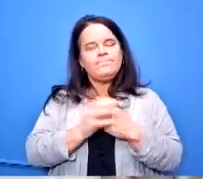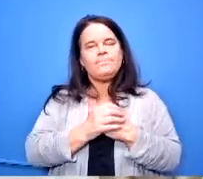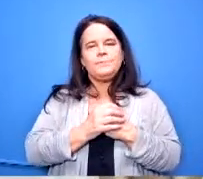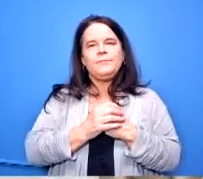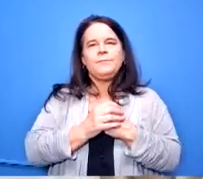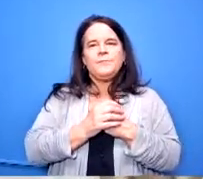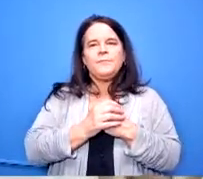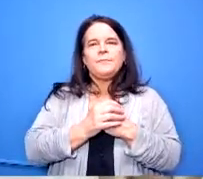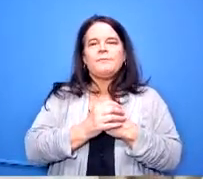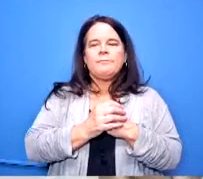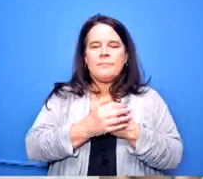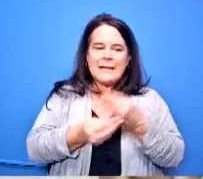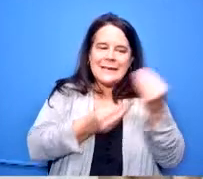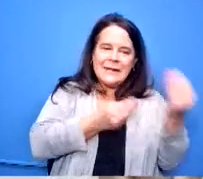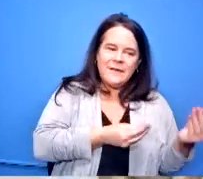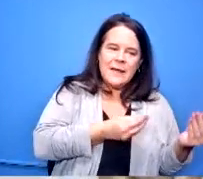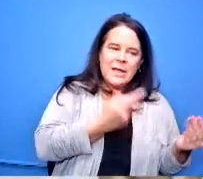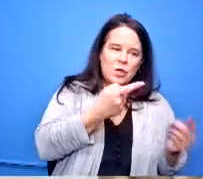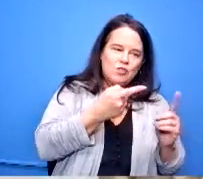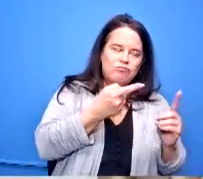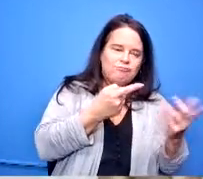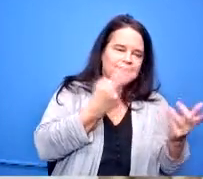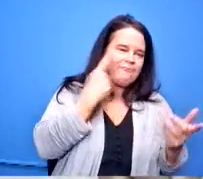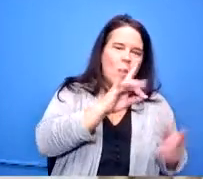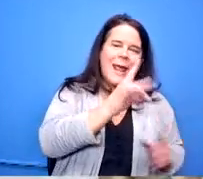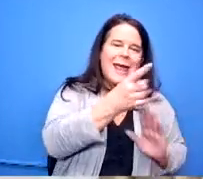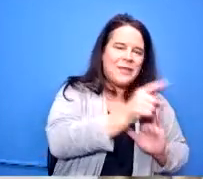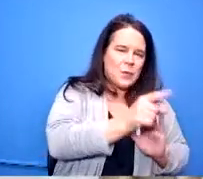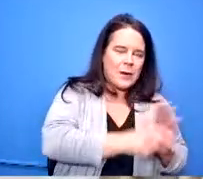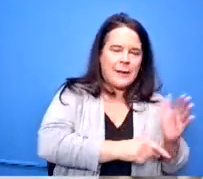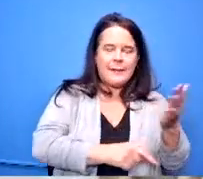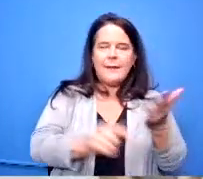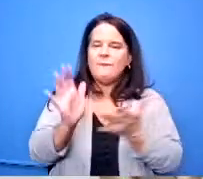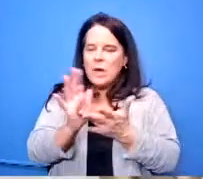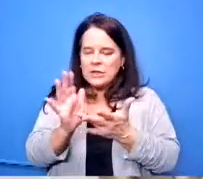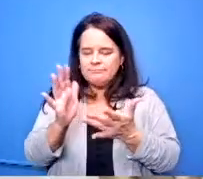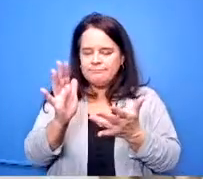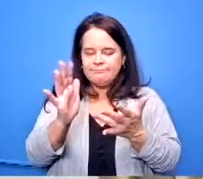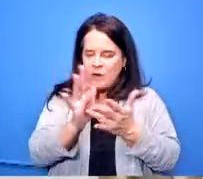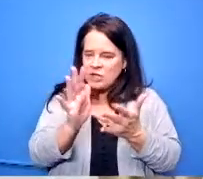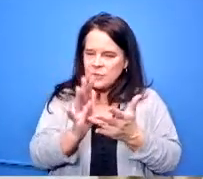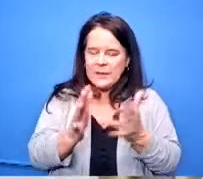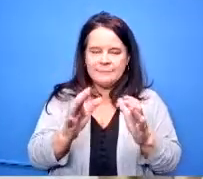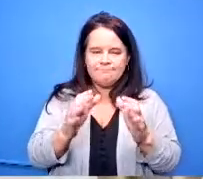eighth graders or giving a steady diet to our freshmen um of the of those kind of